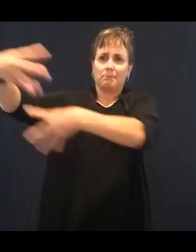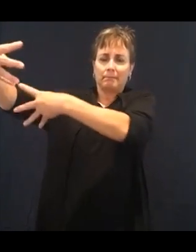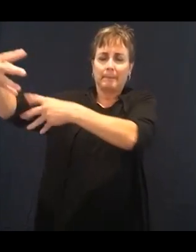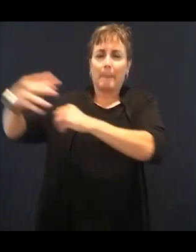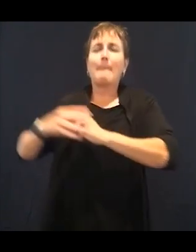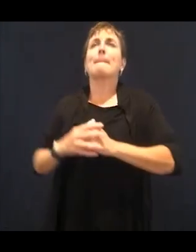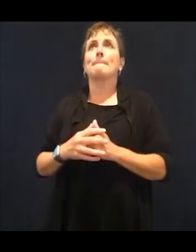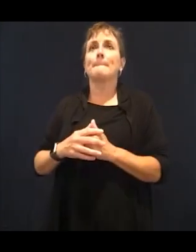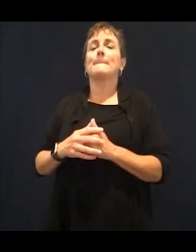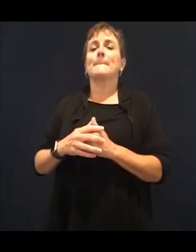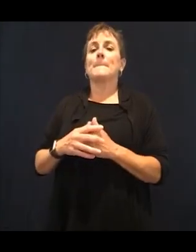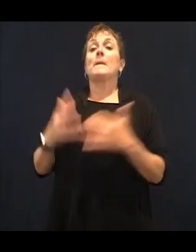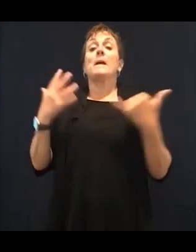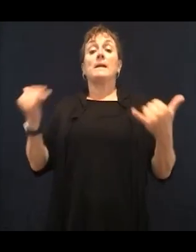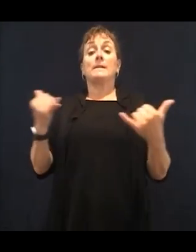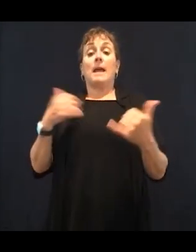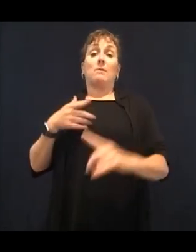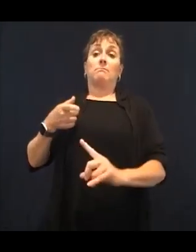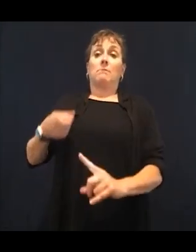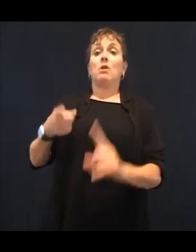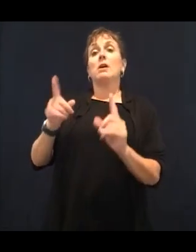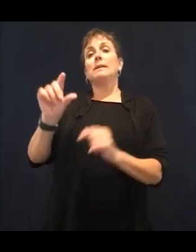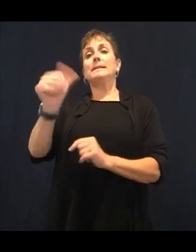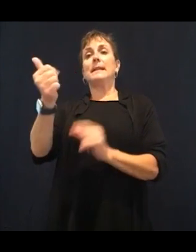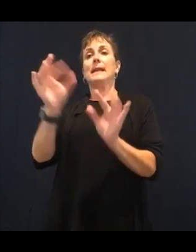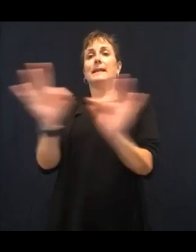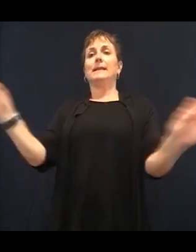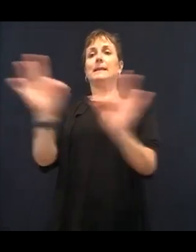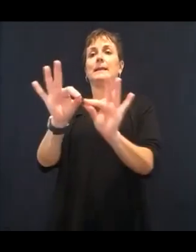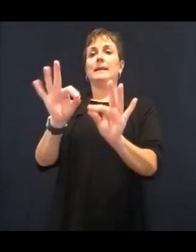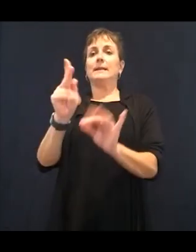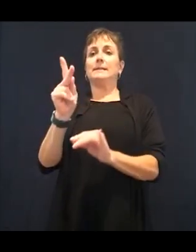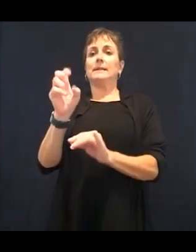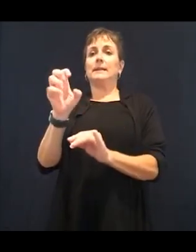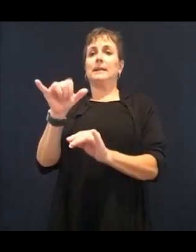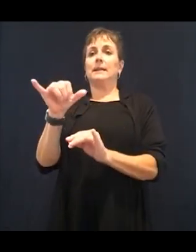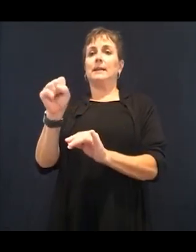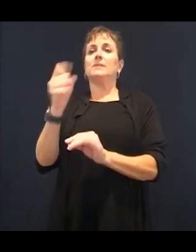learn and what I'm going to share with you today is how what we're